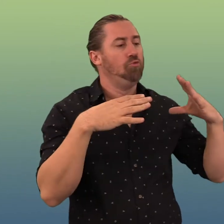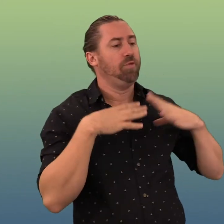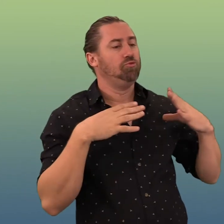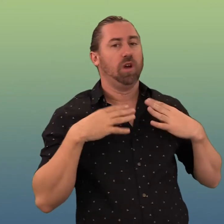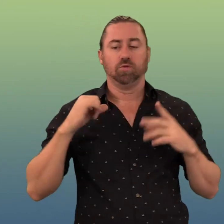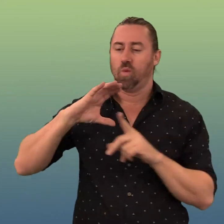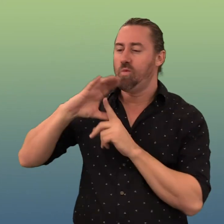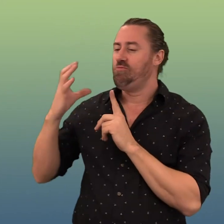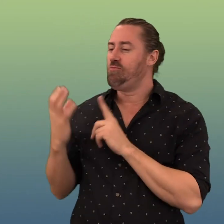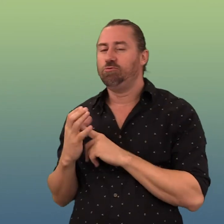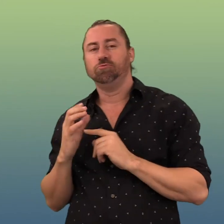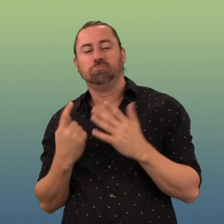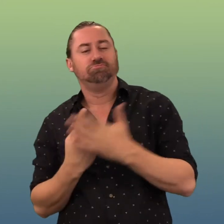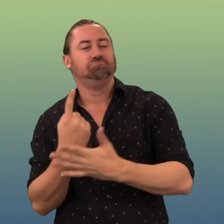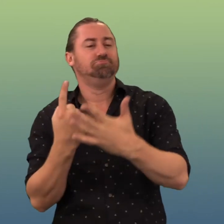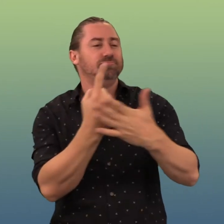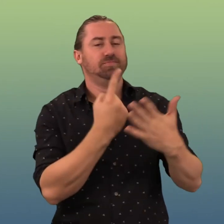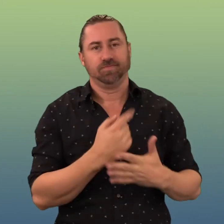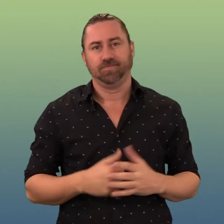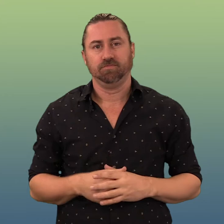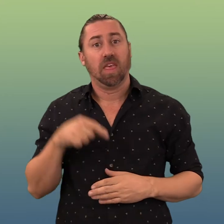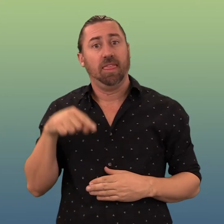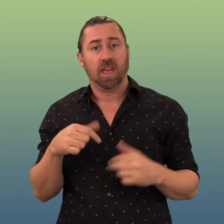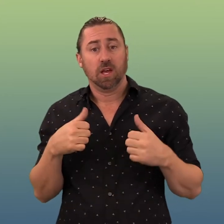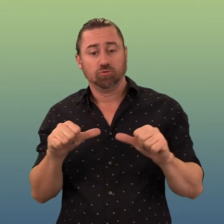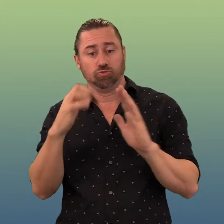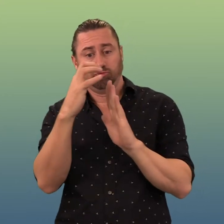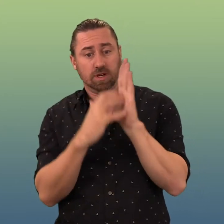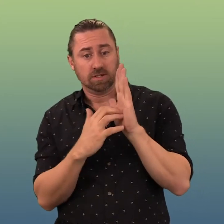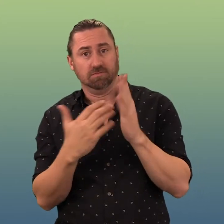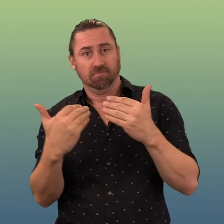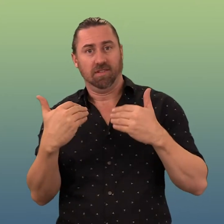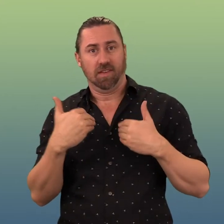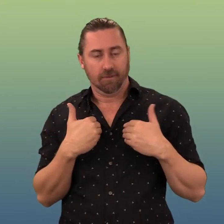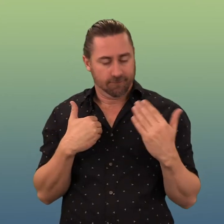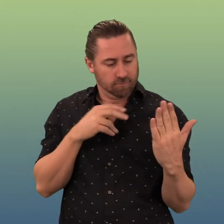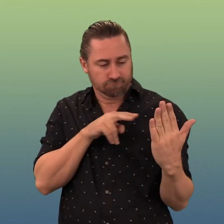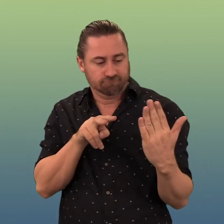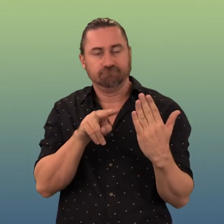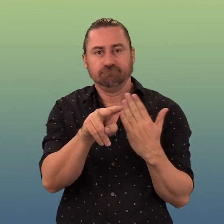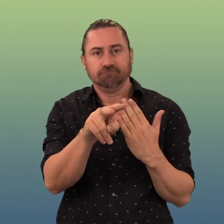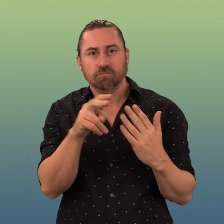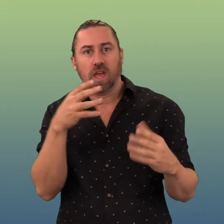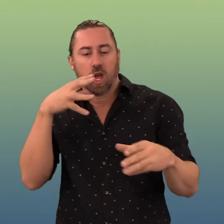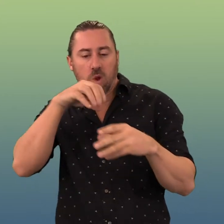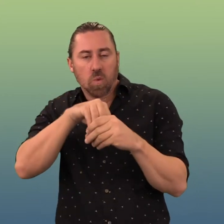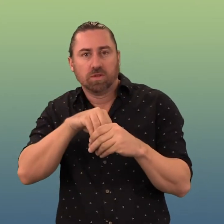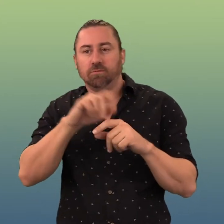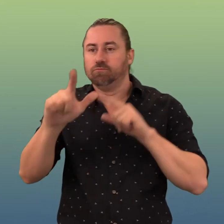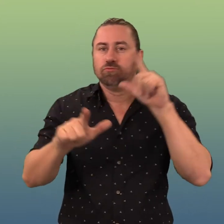in accessibility and inclusion? TMR will focus on both accessibility and inclusion